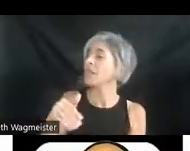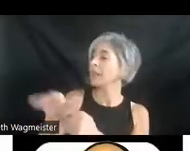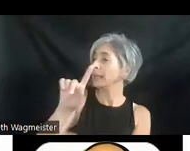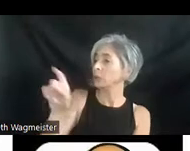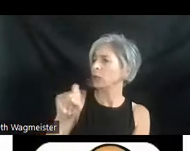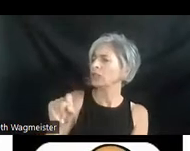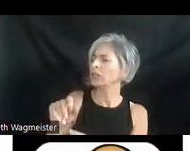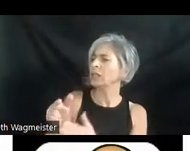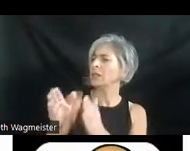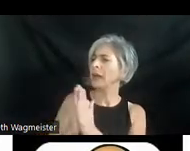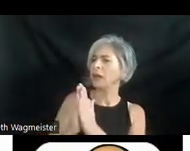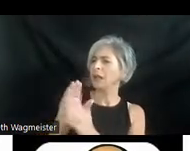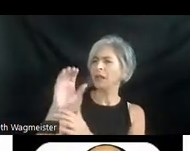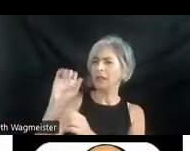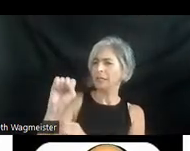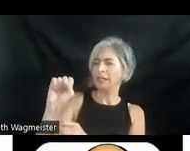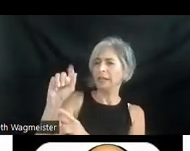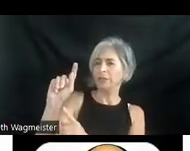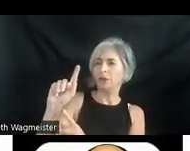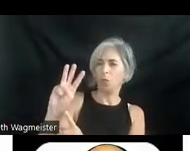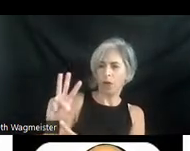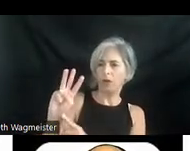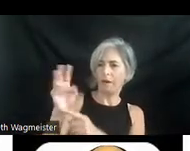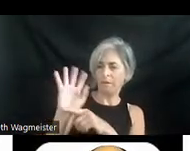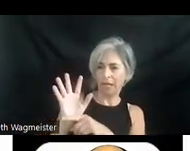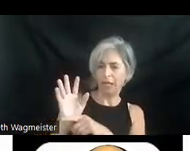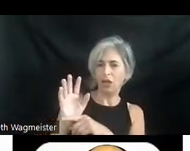about the Stevie Wonder video where Busta Rhymes does audio description.